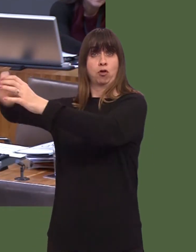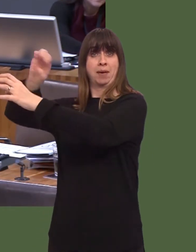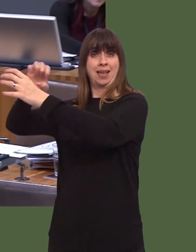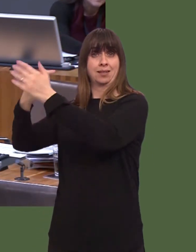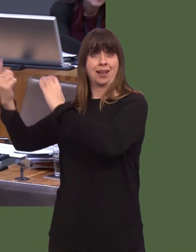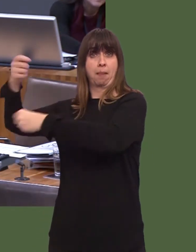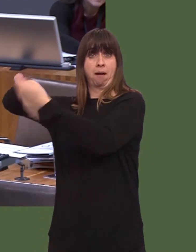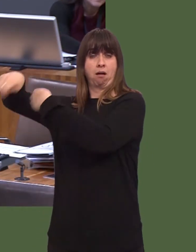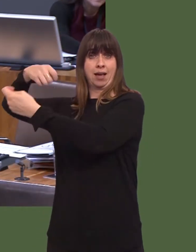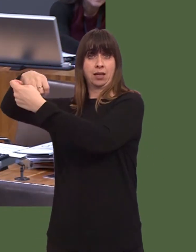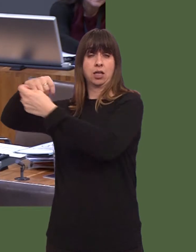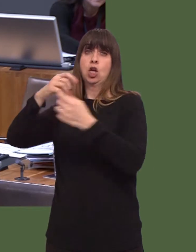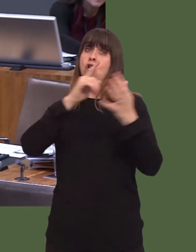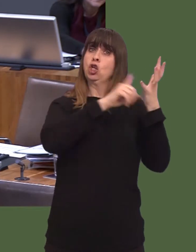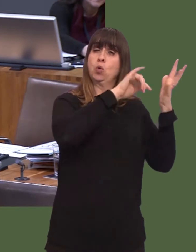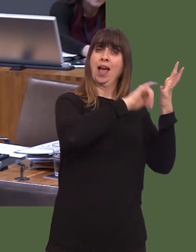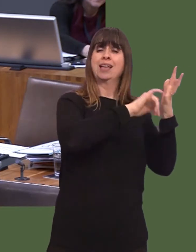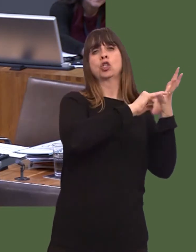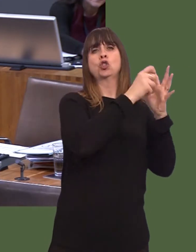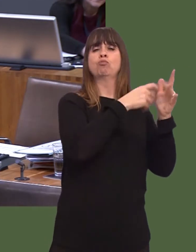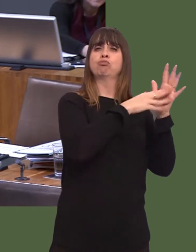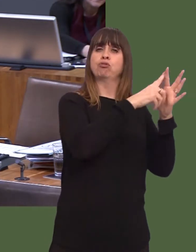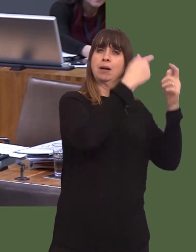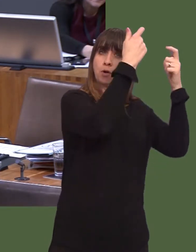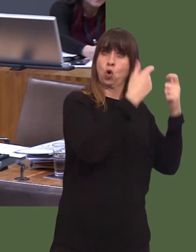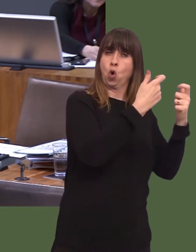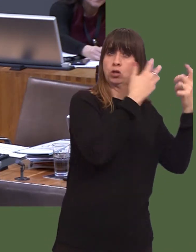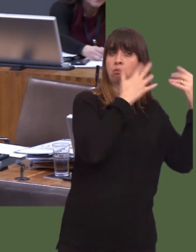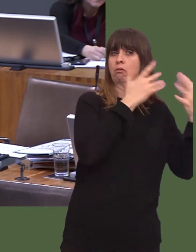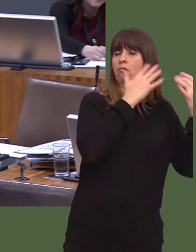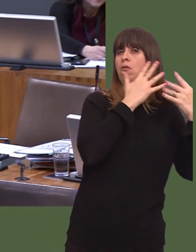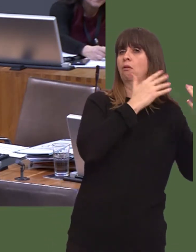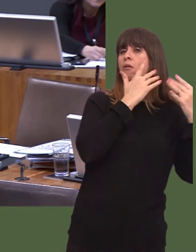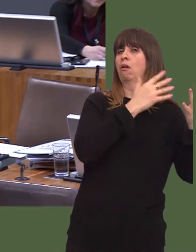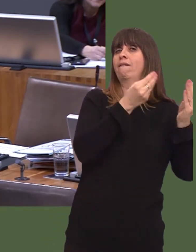US Supreme Court performs that function in terms of inter-state commerce in the US.